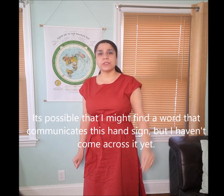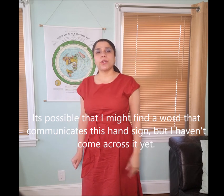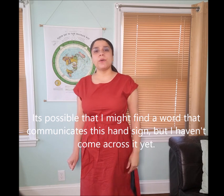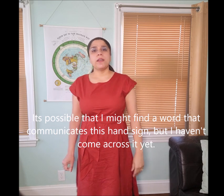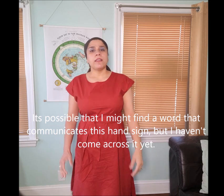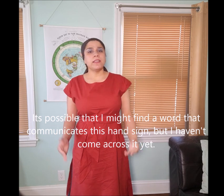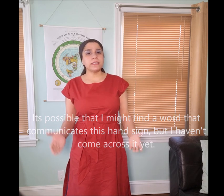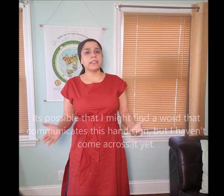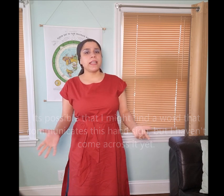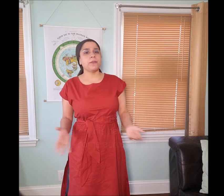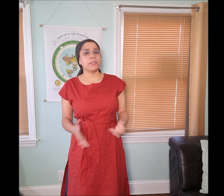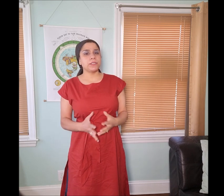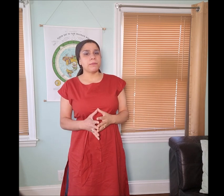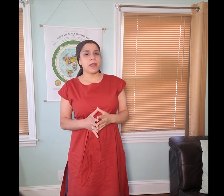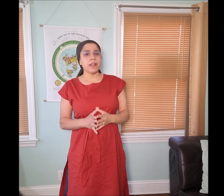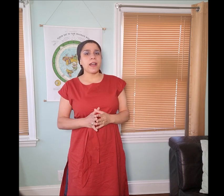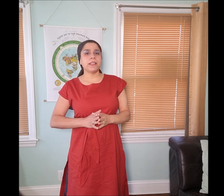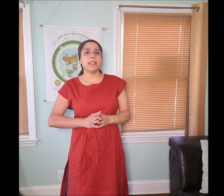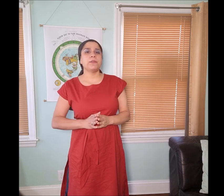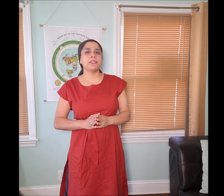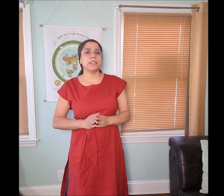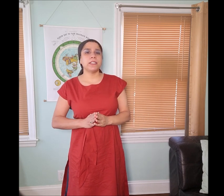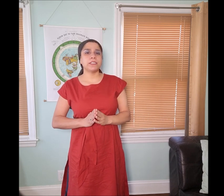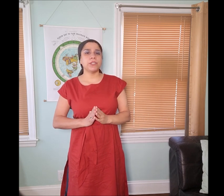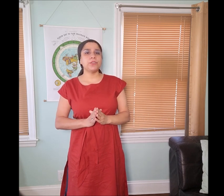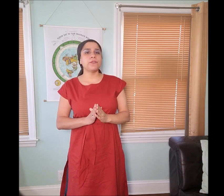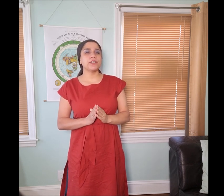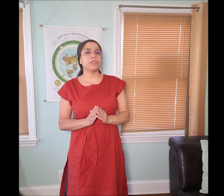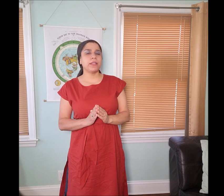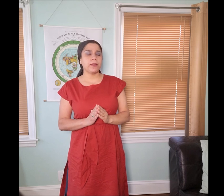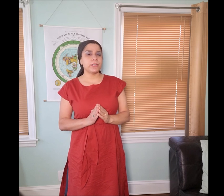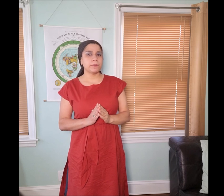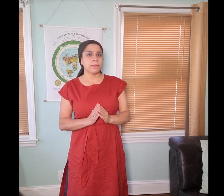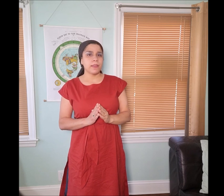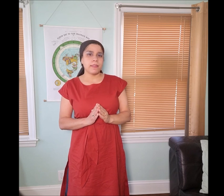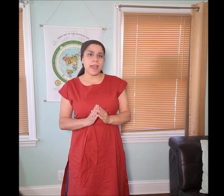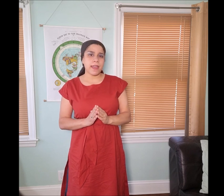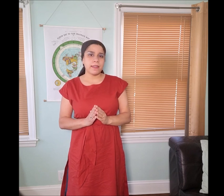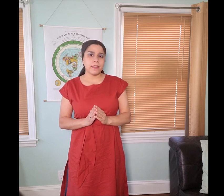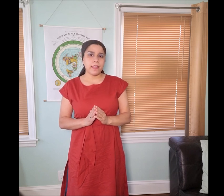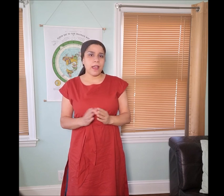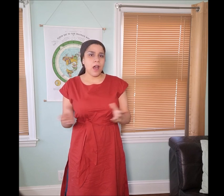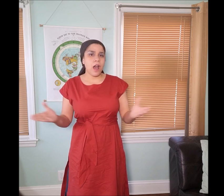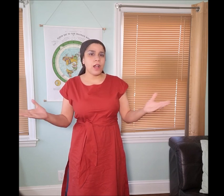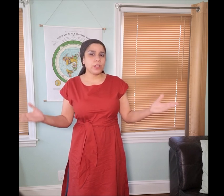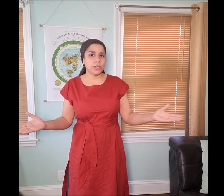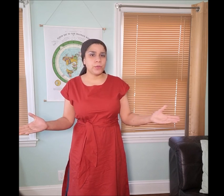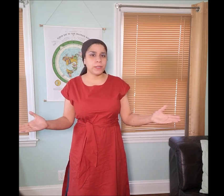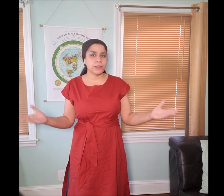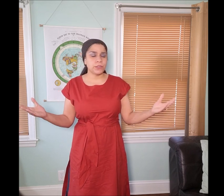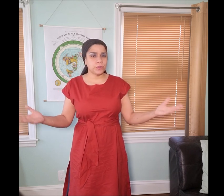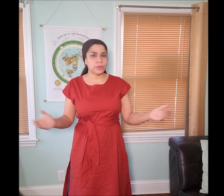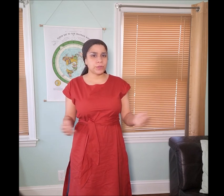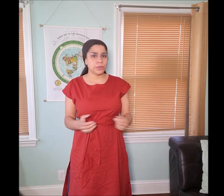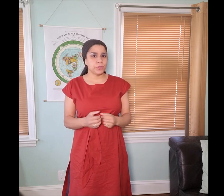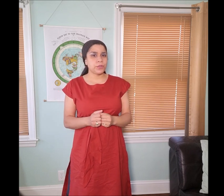so this language the Manakahthey 𐤌𐤍𐤇𐤕𐤉 language is a universal language, that all humans used to utilize.